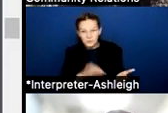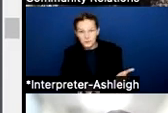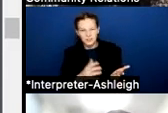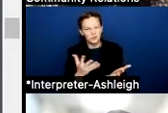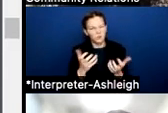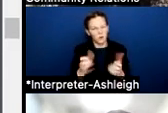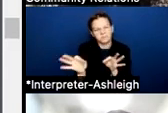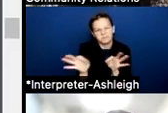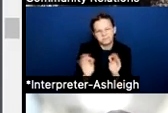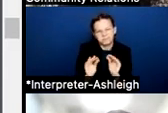So thank you.